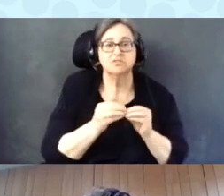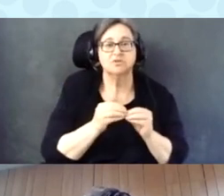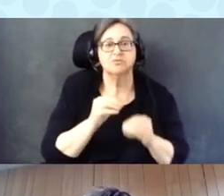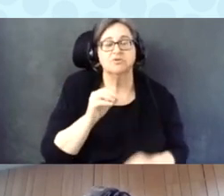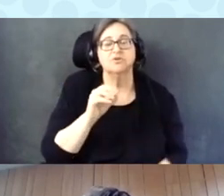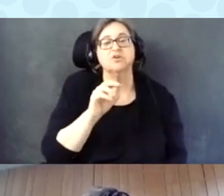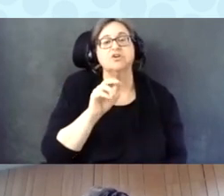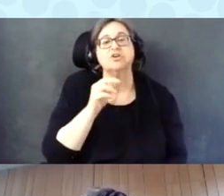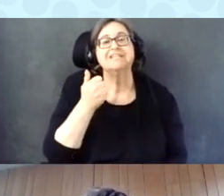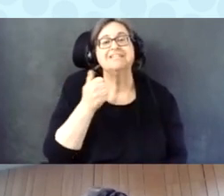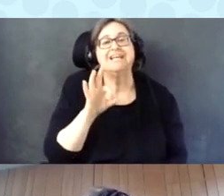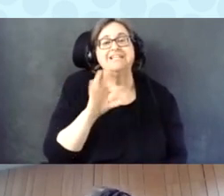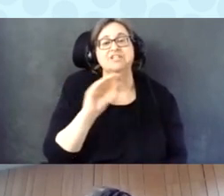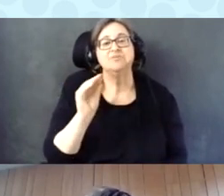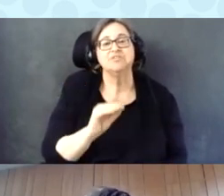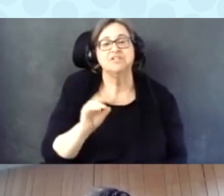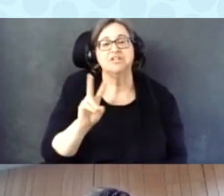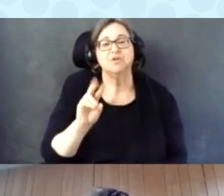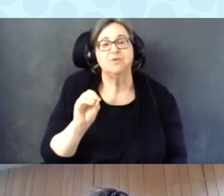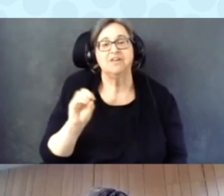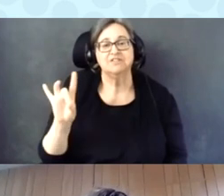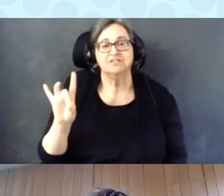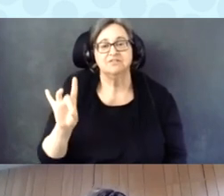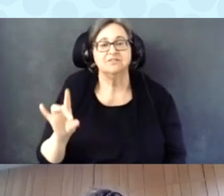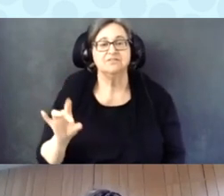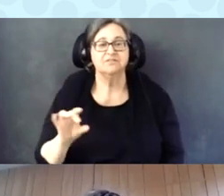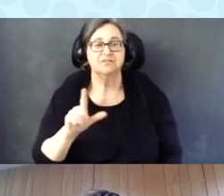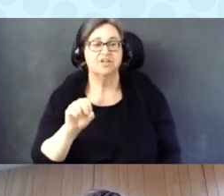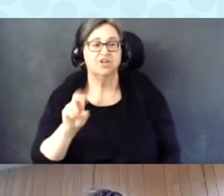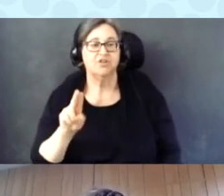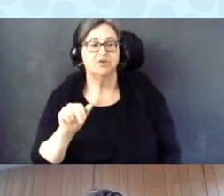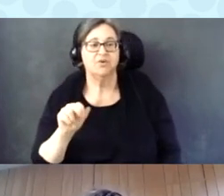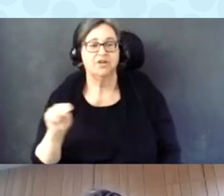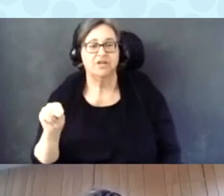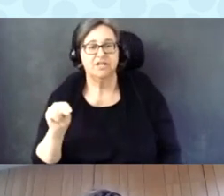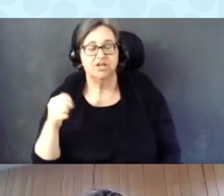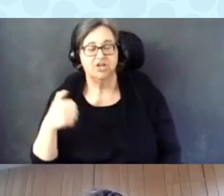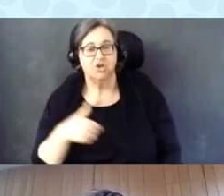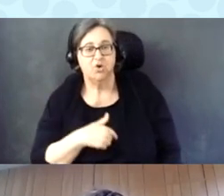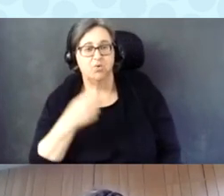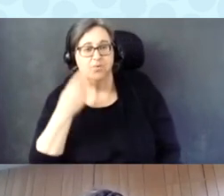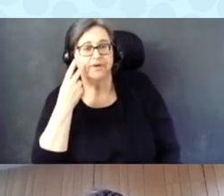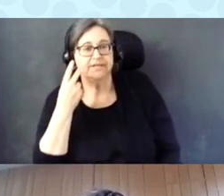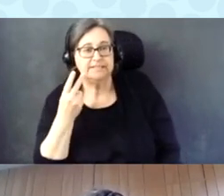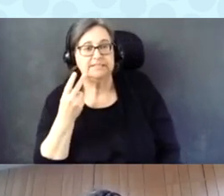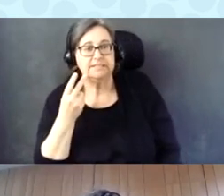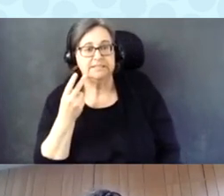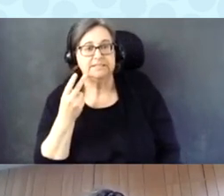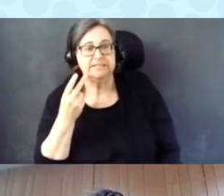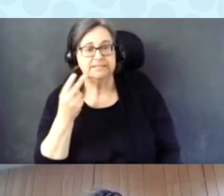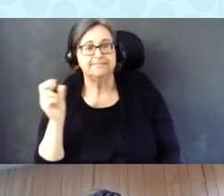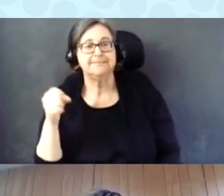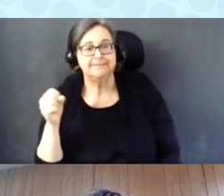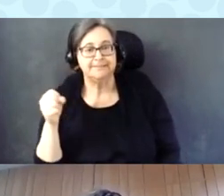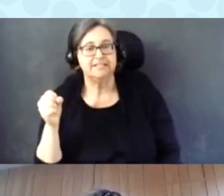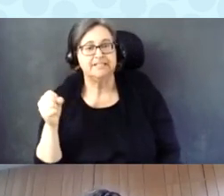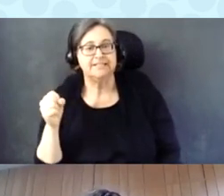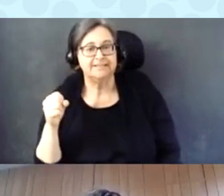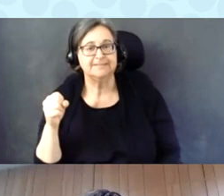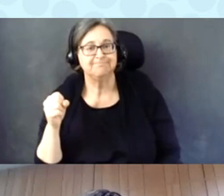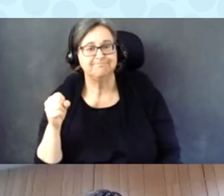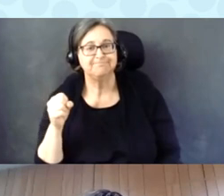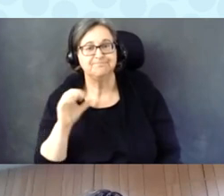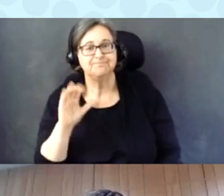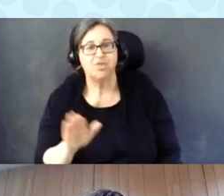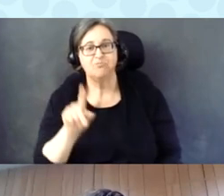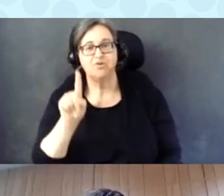Yeah, so here we see that, yes, you know, about a third of voters encounter